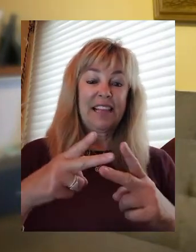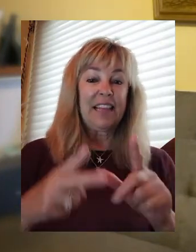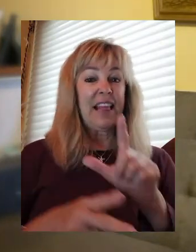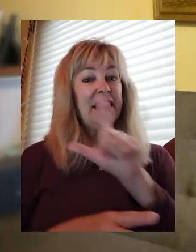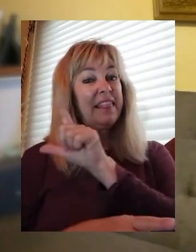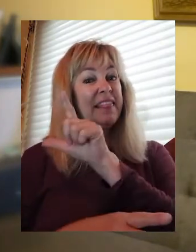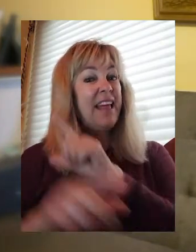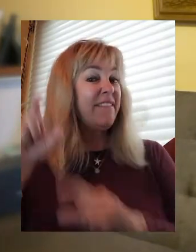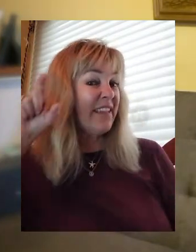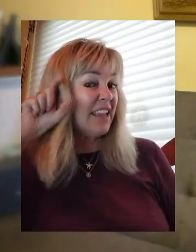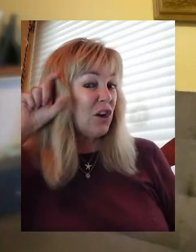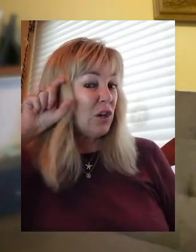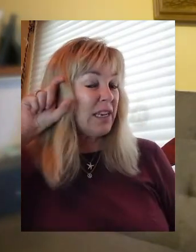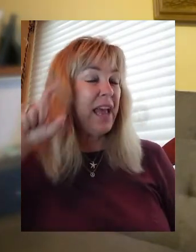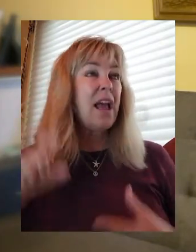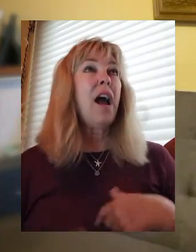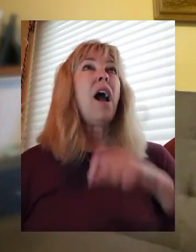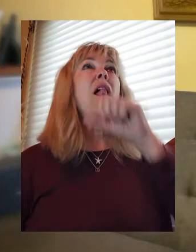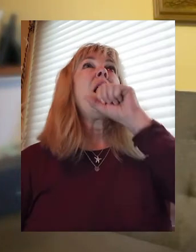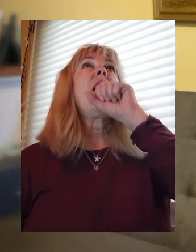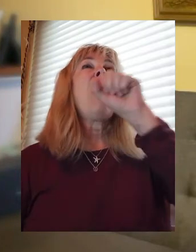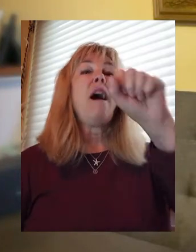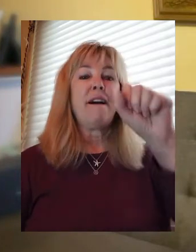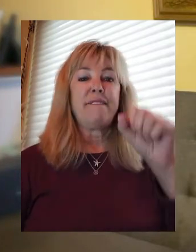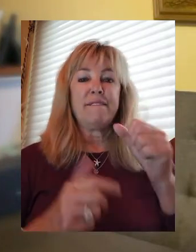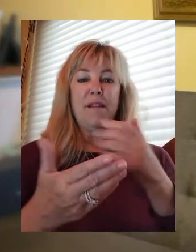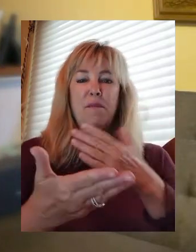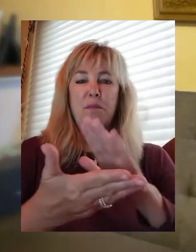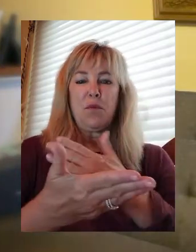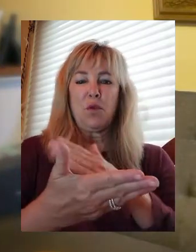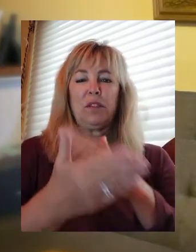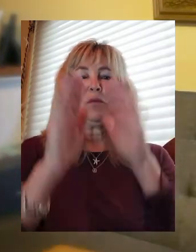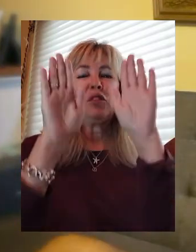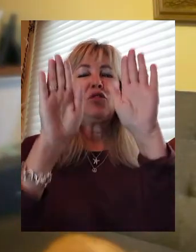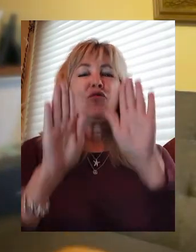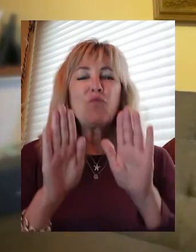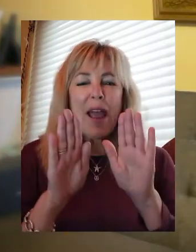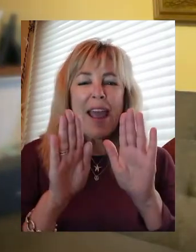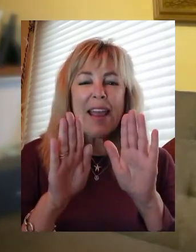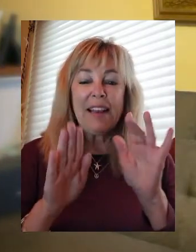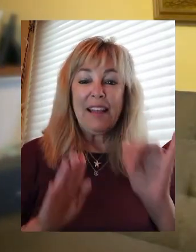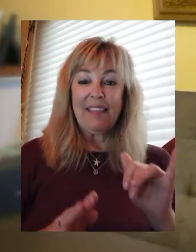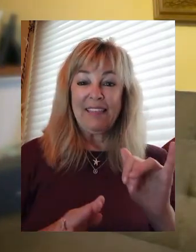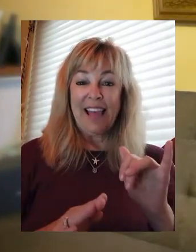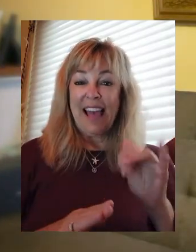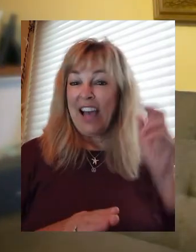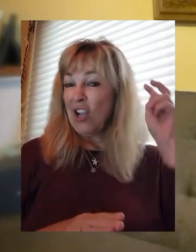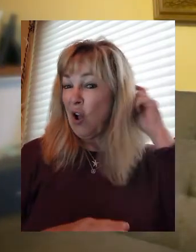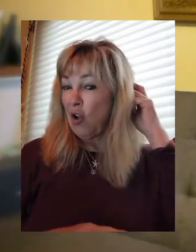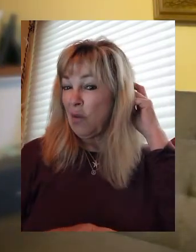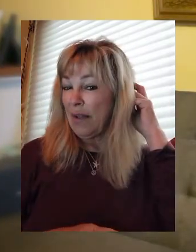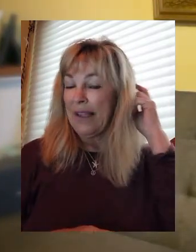I love music. It was great, but with the cochlear implant that's not happening. The brain is not ready.